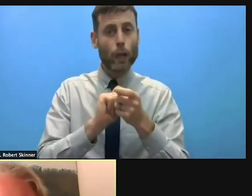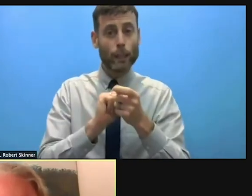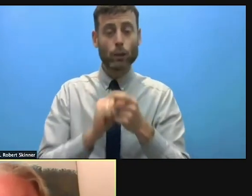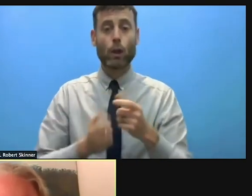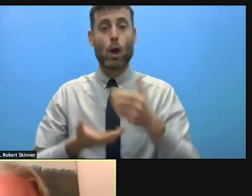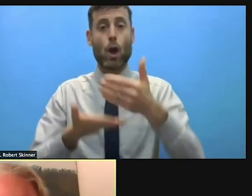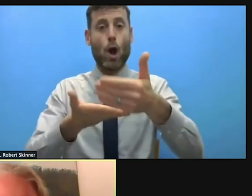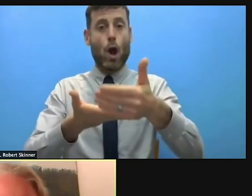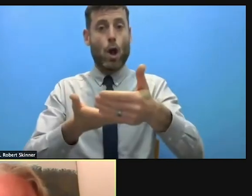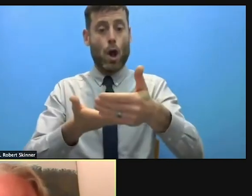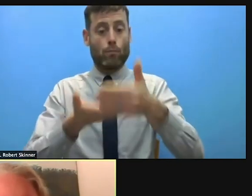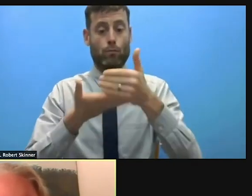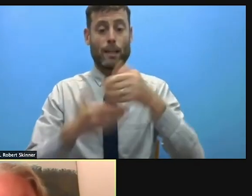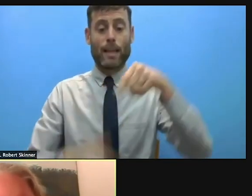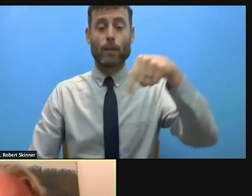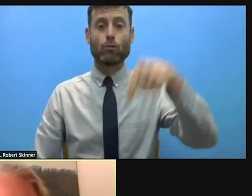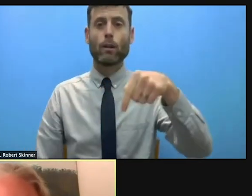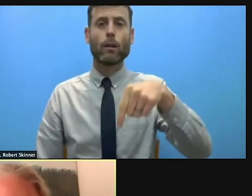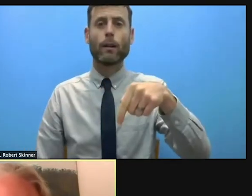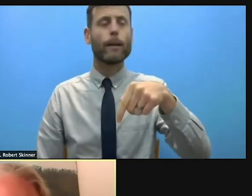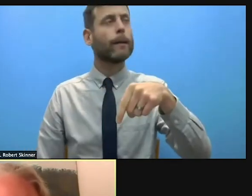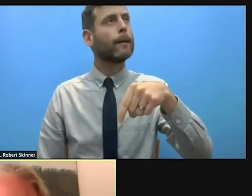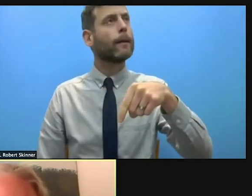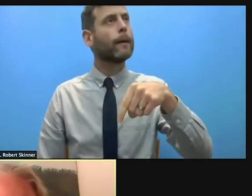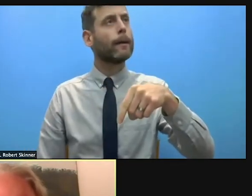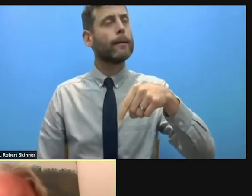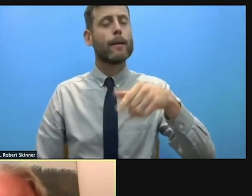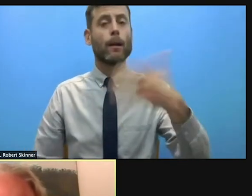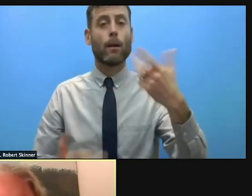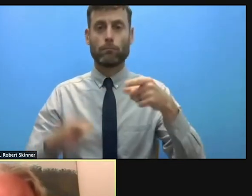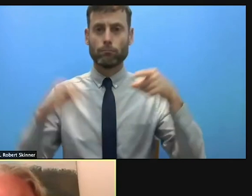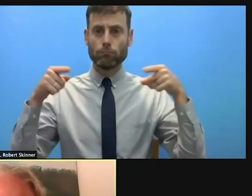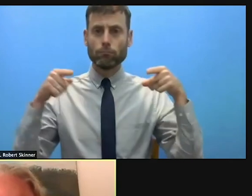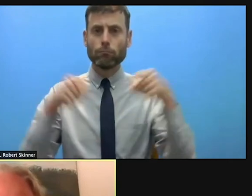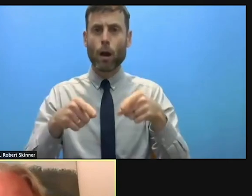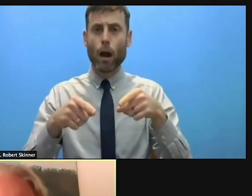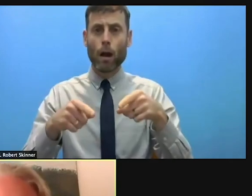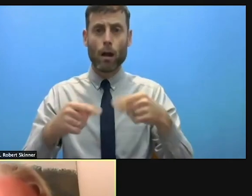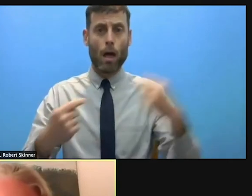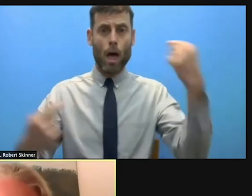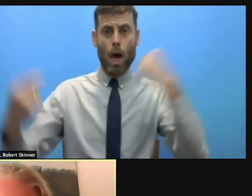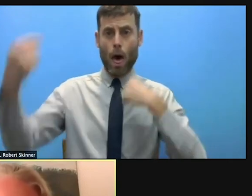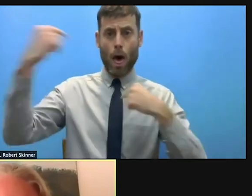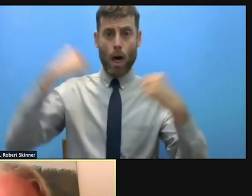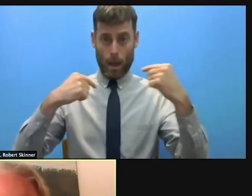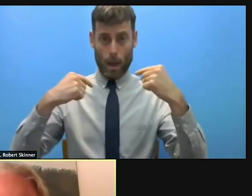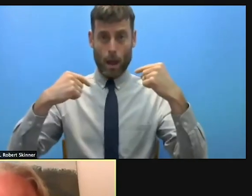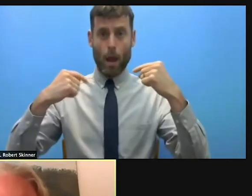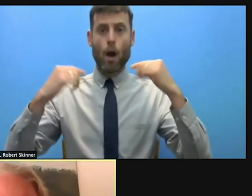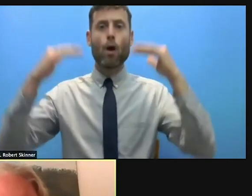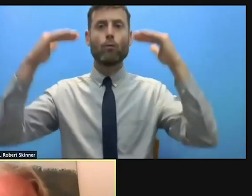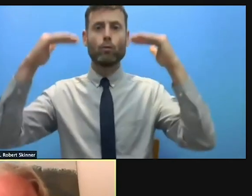want to achieve in form of a reduced risk and not primarily as the activities that we put in place